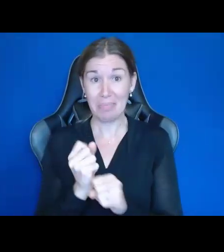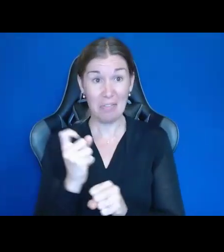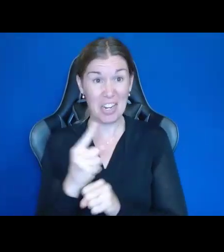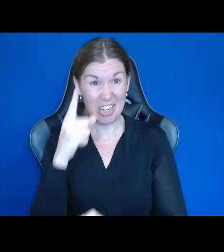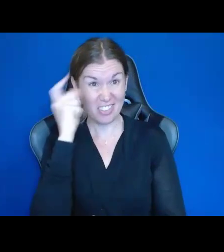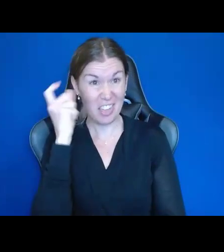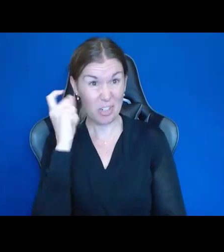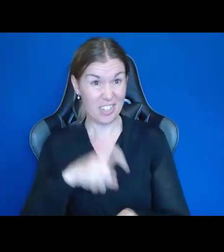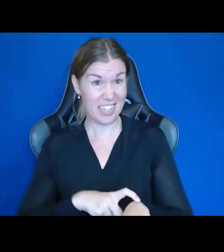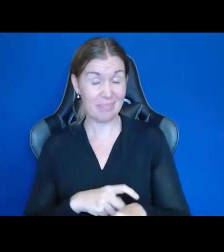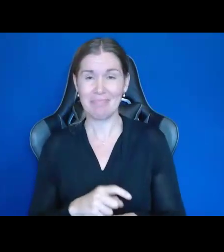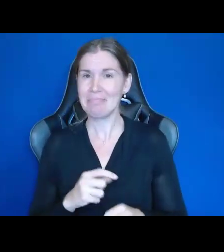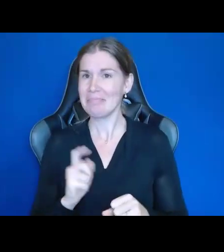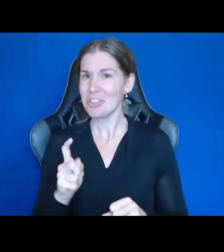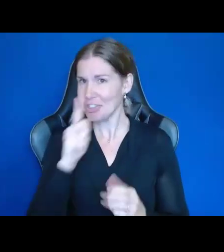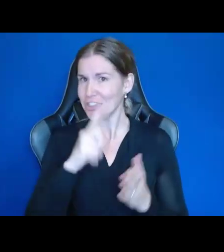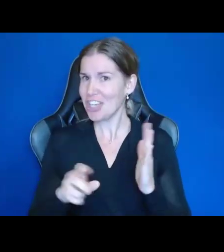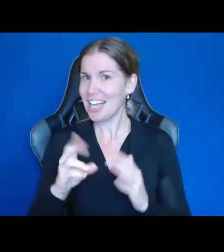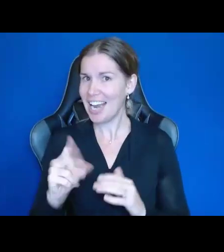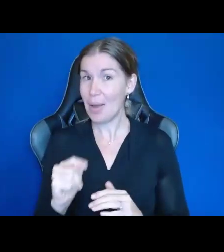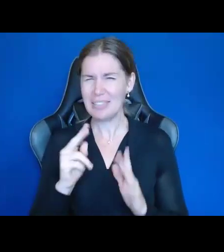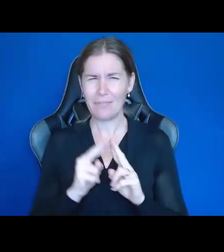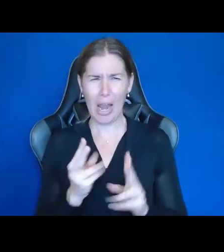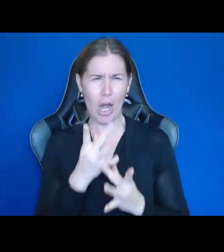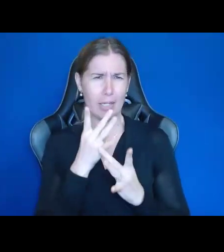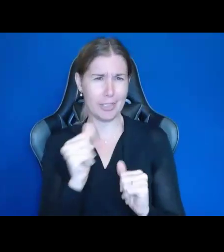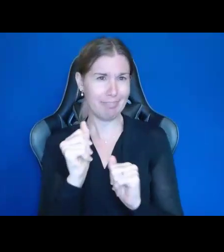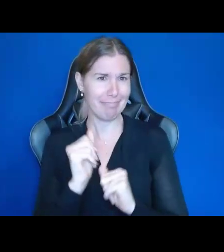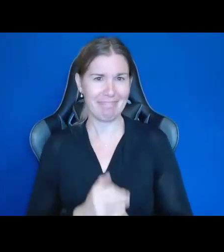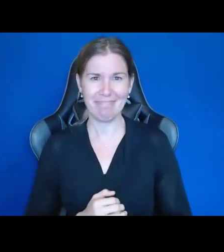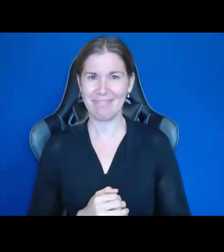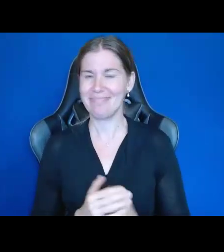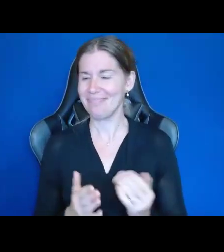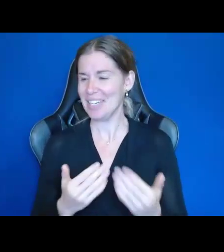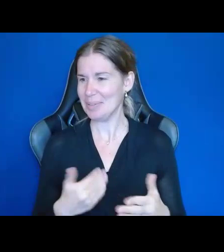You should check it out. It's yummy. I love banana pudding. Anyway!